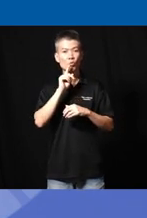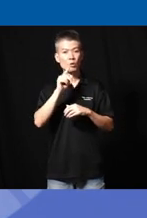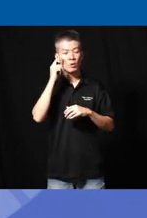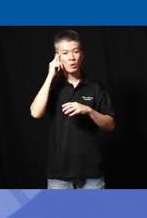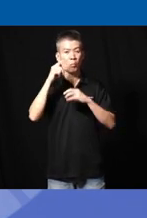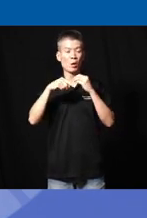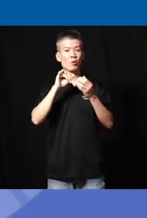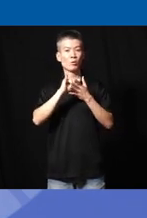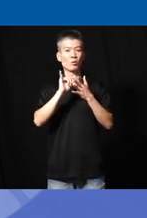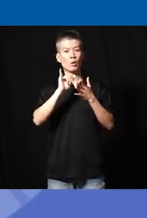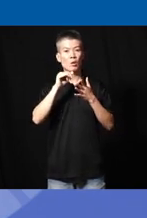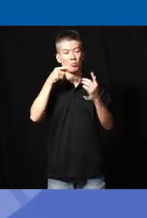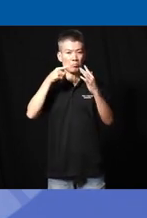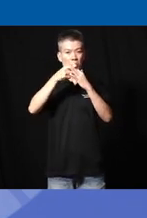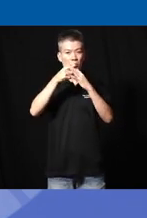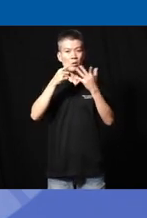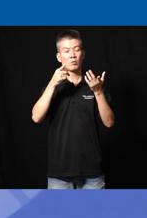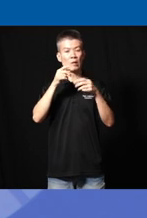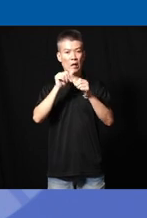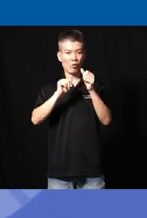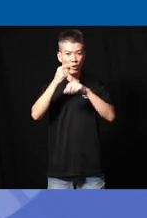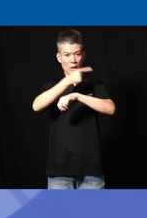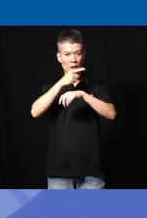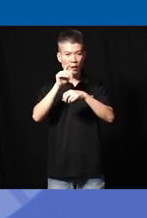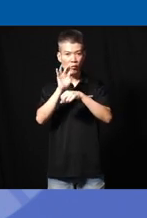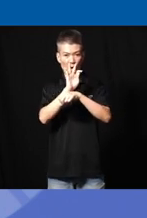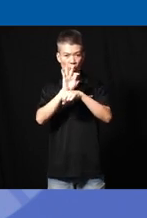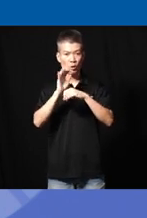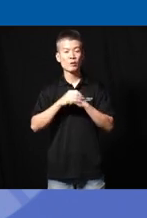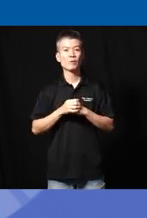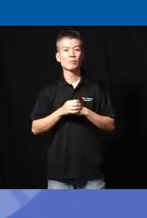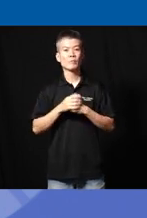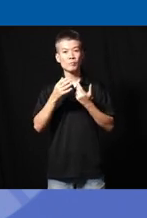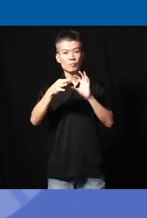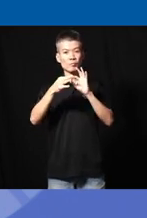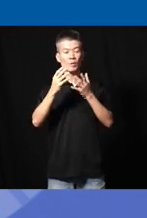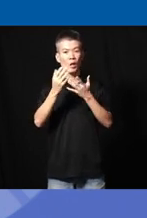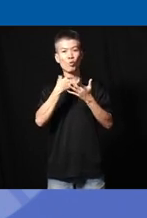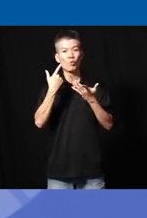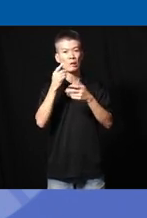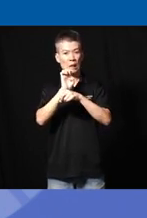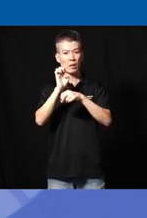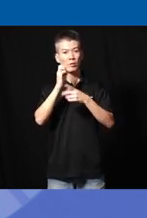about it it's pervasive in Daily functioning uh it's it's relevant to how we exercise agency in